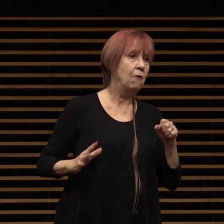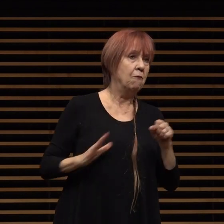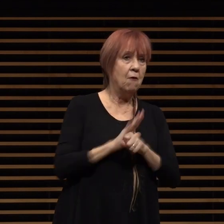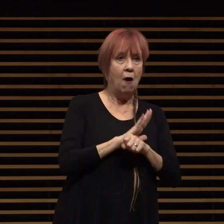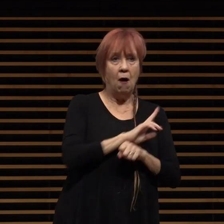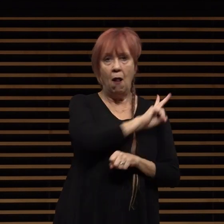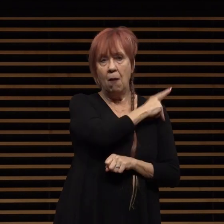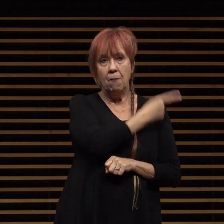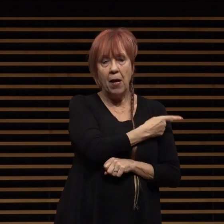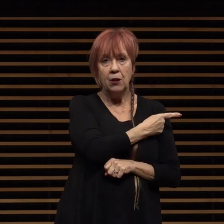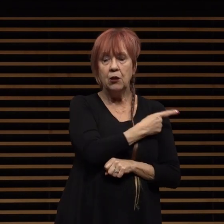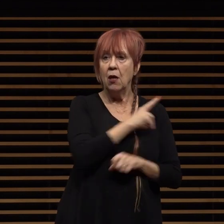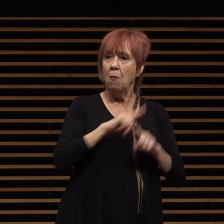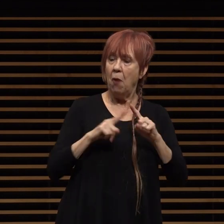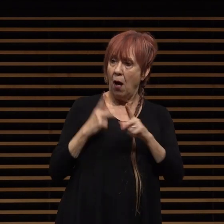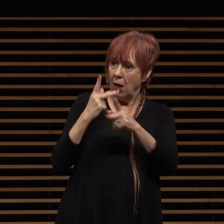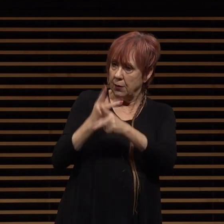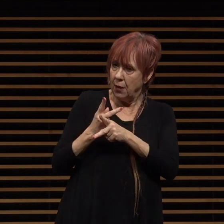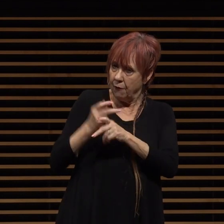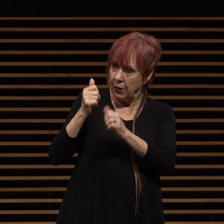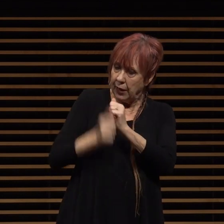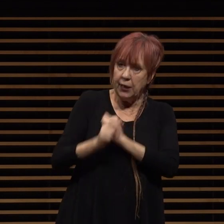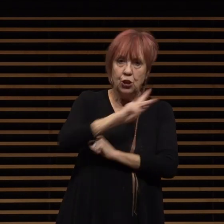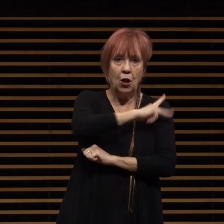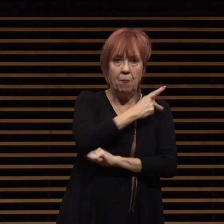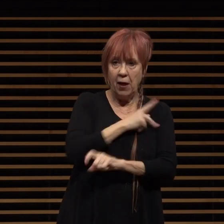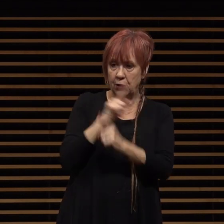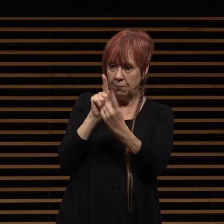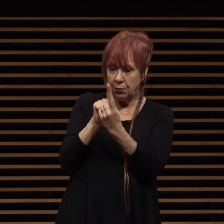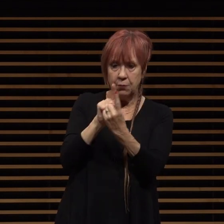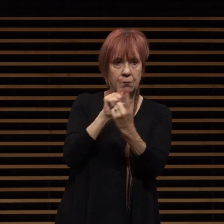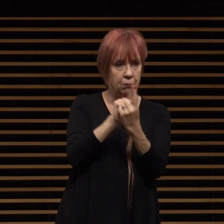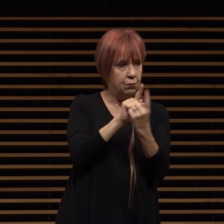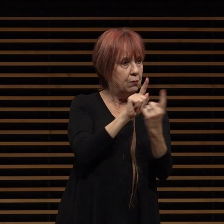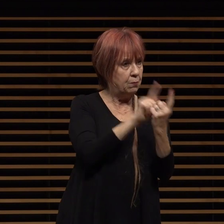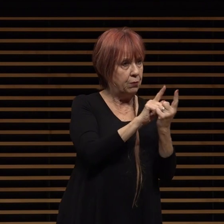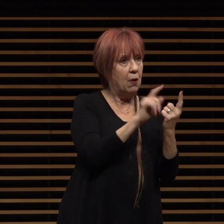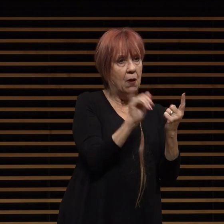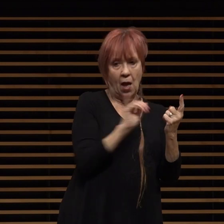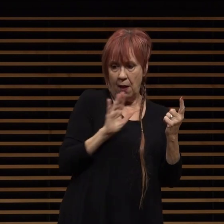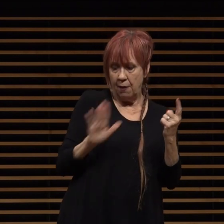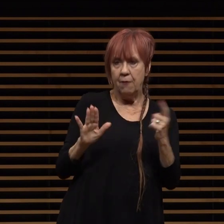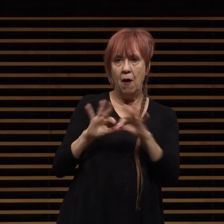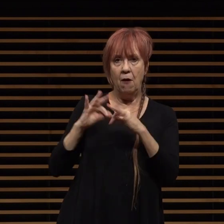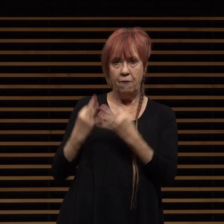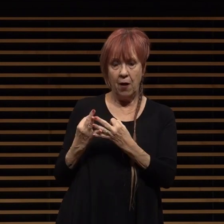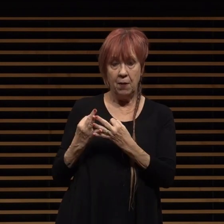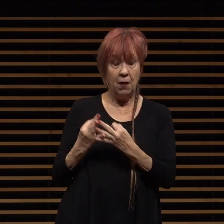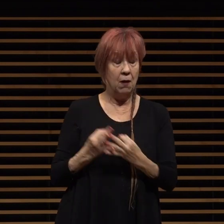treat each patient as a though each patient were a member of their family